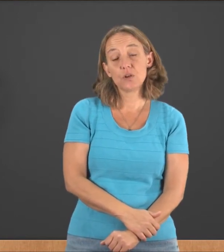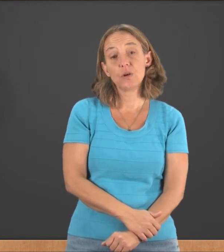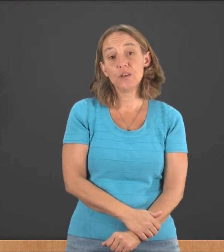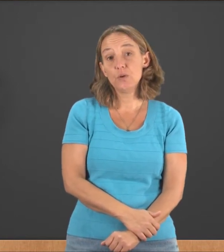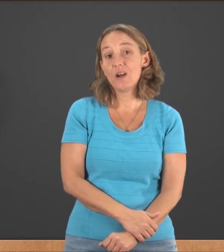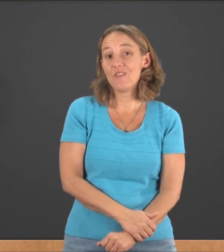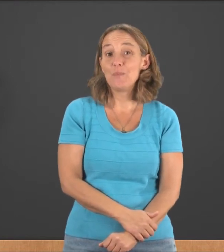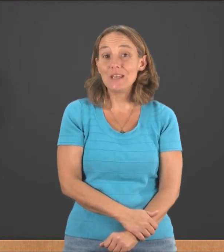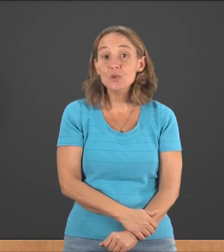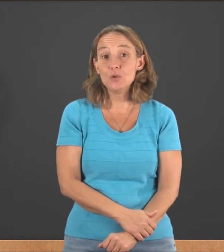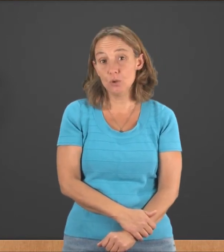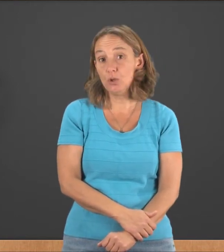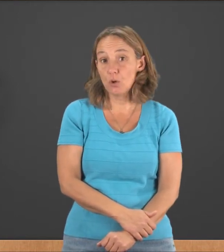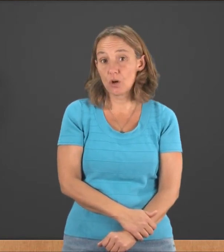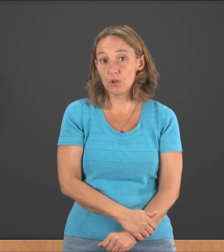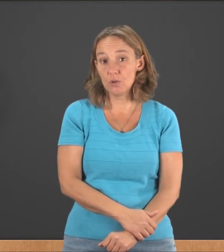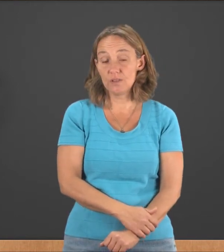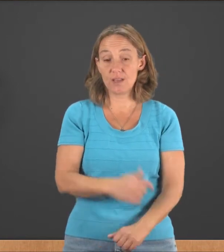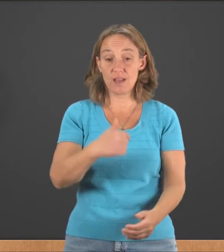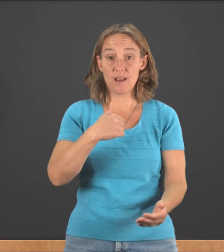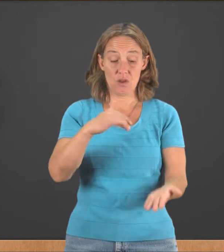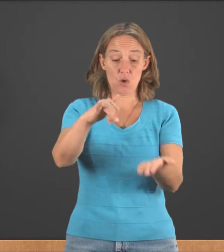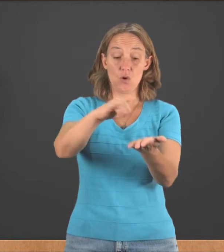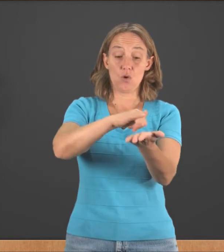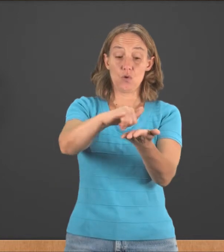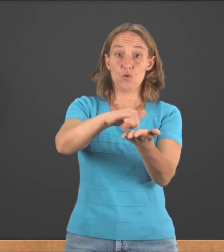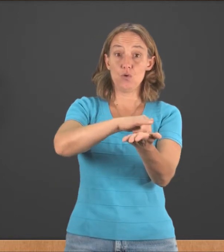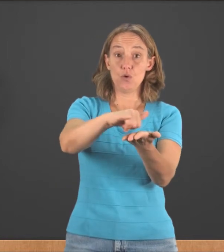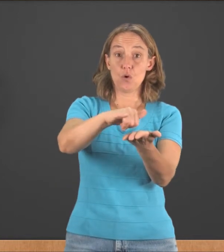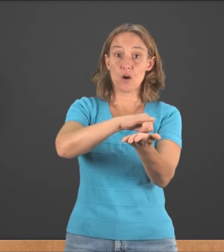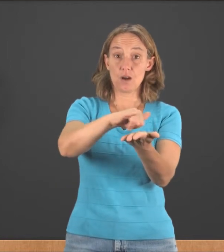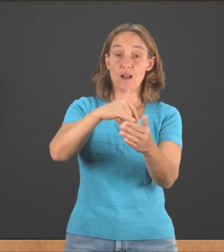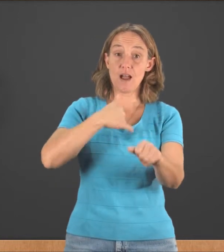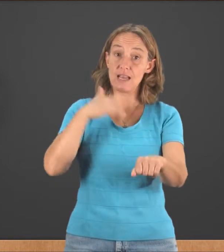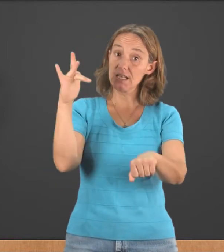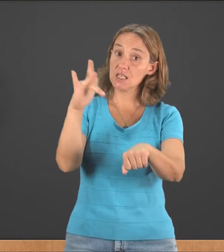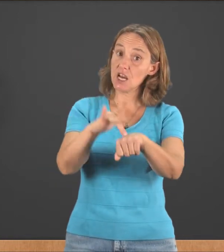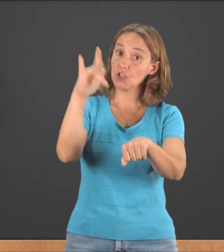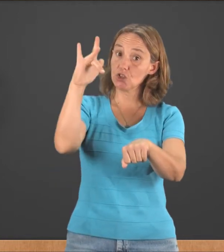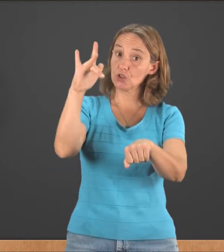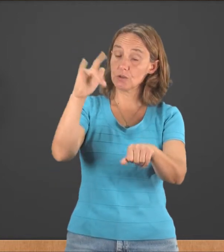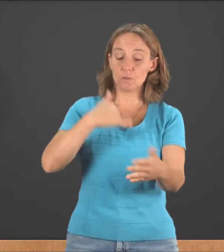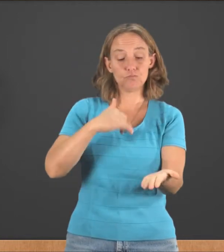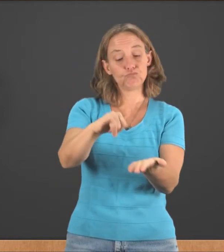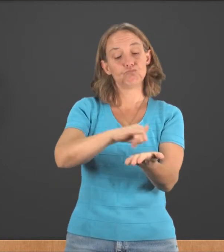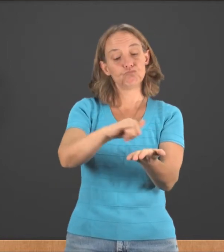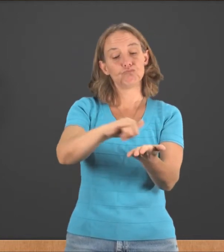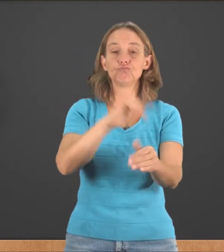So, if you have "been to" New York, you'd say, "Your touch."